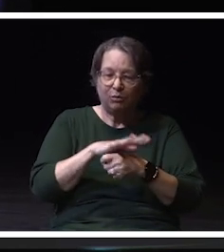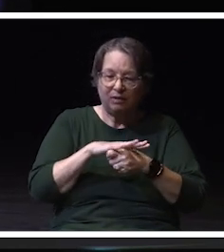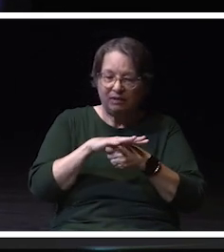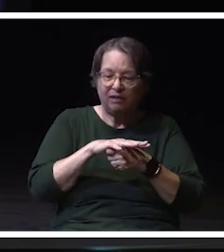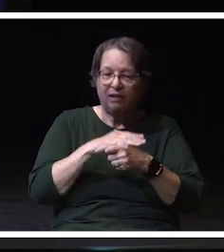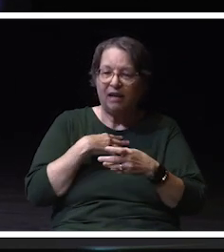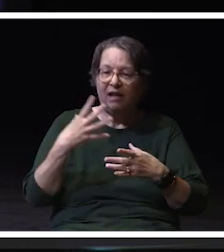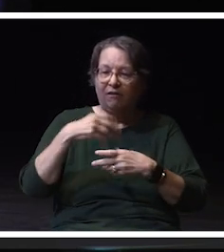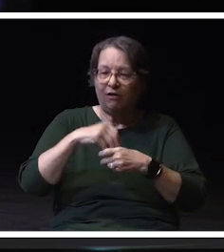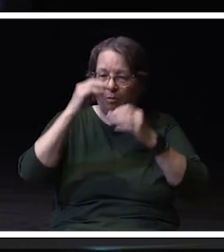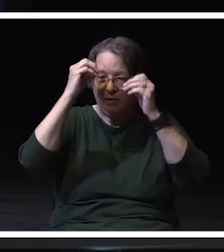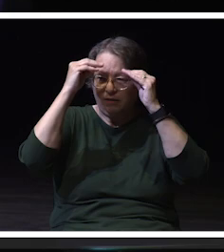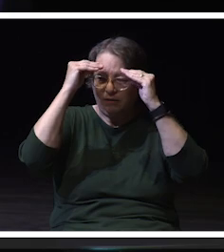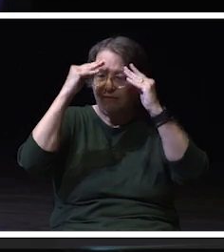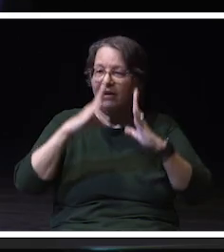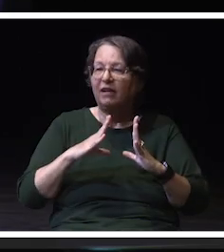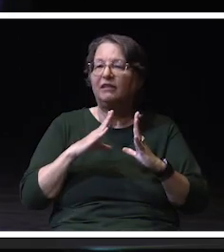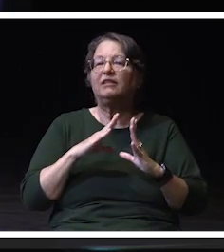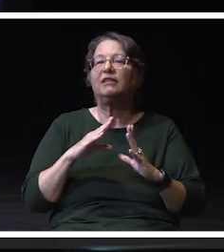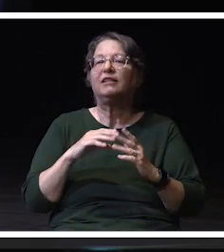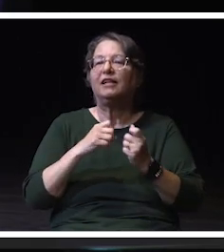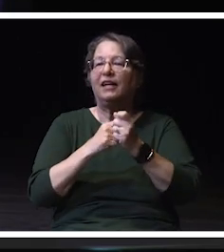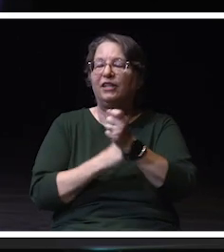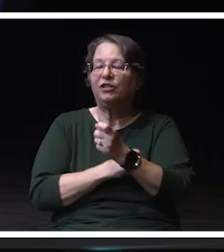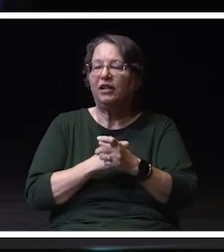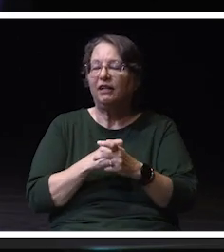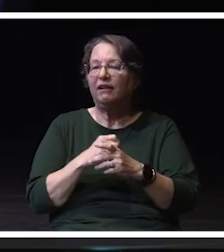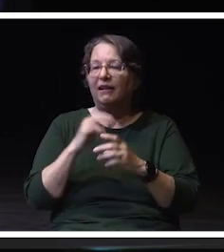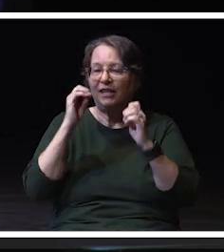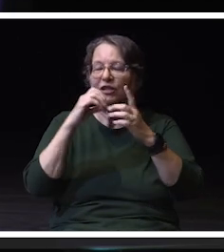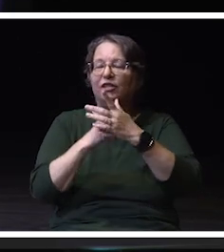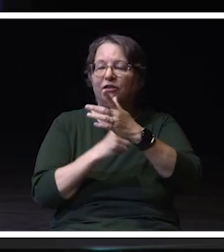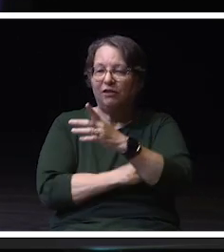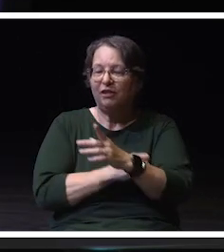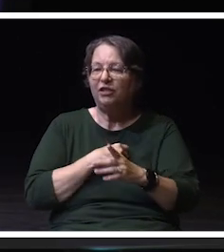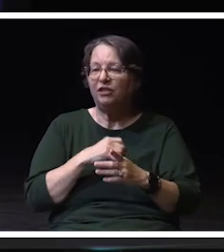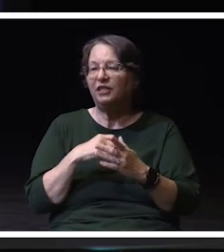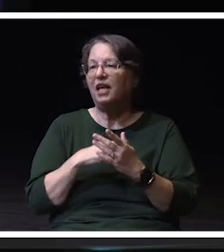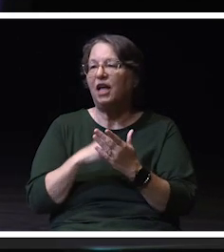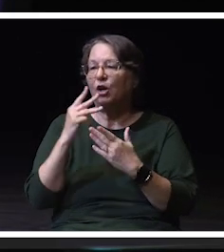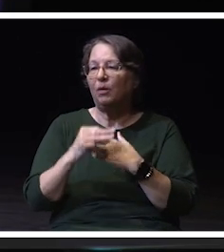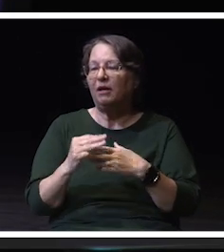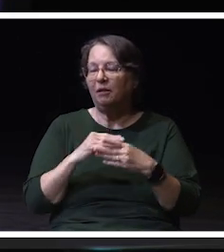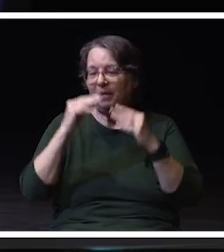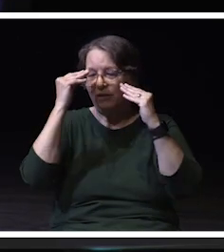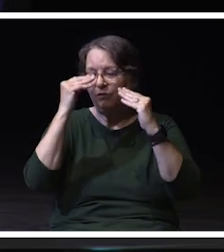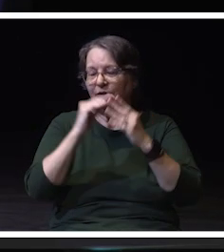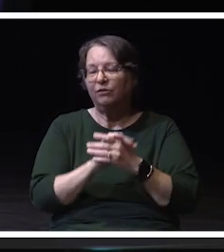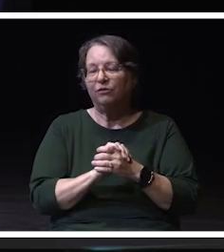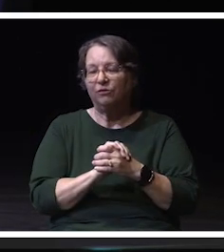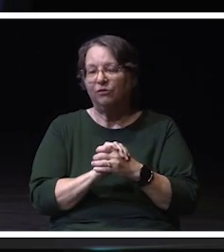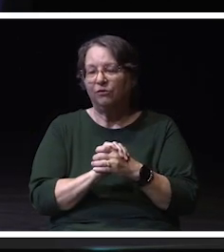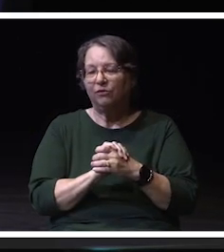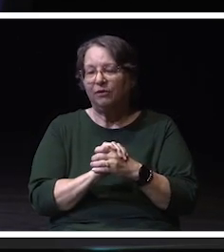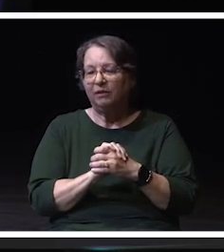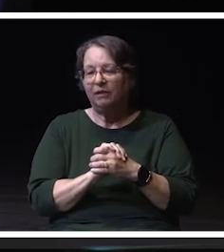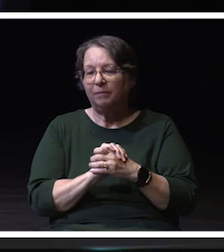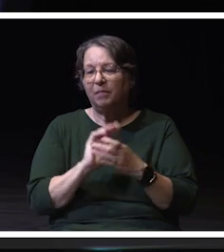and educational foundations and curriculum and instruction. Compared to traditional teacher education programs,